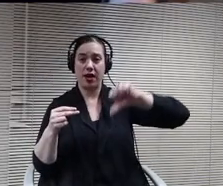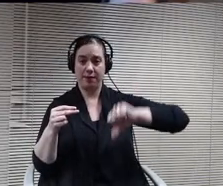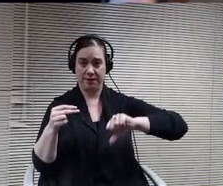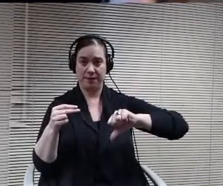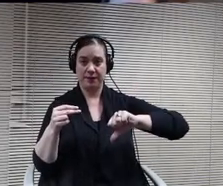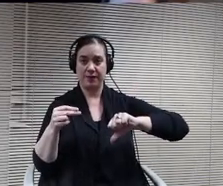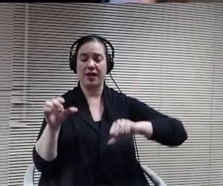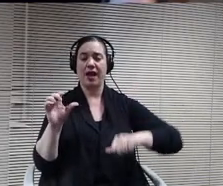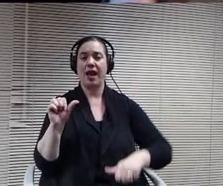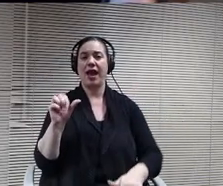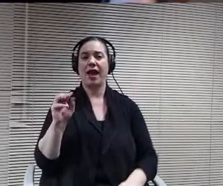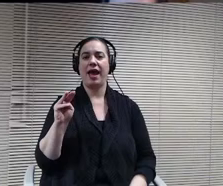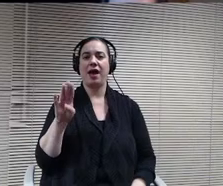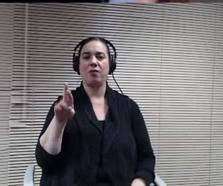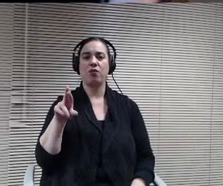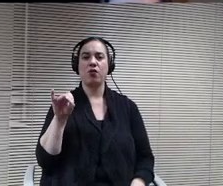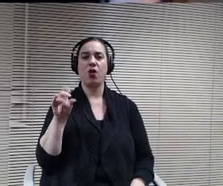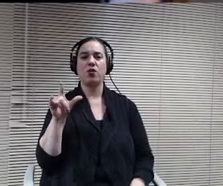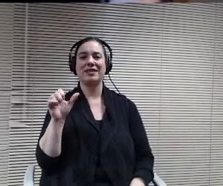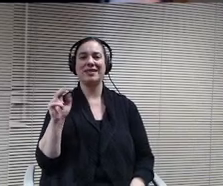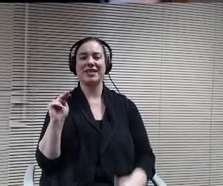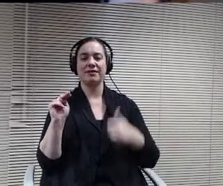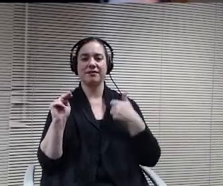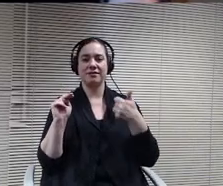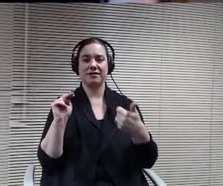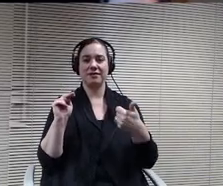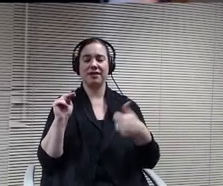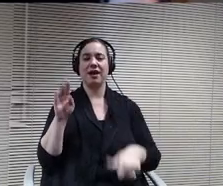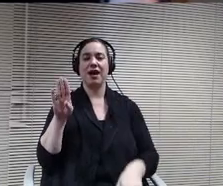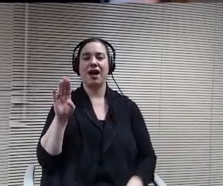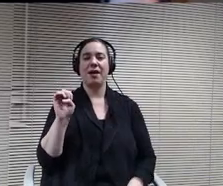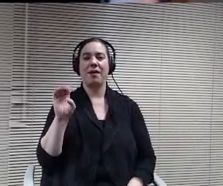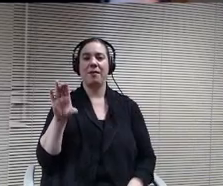I boardmember Becker. Hi board member Holcomb.